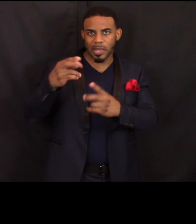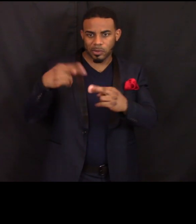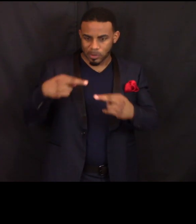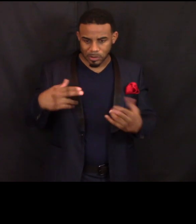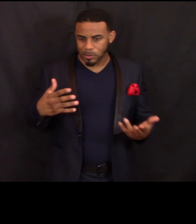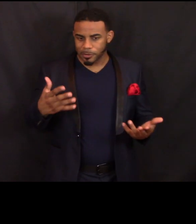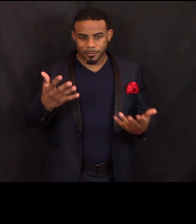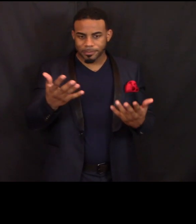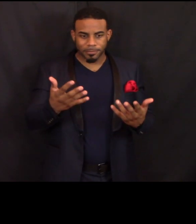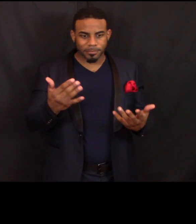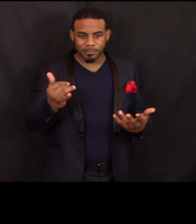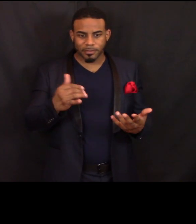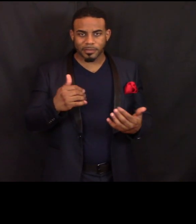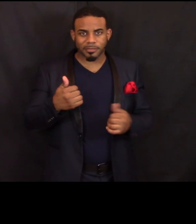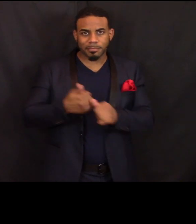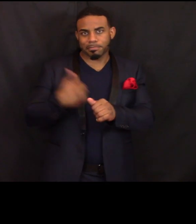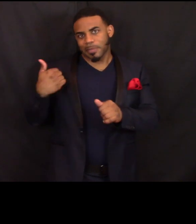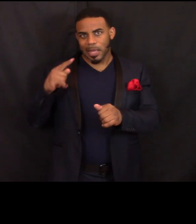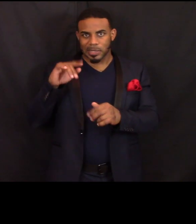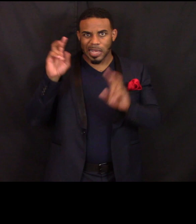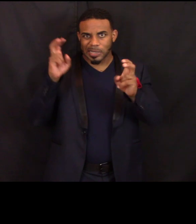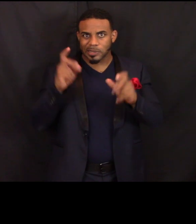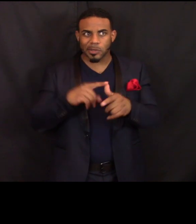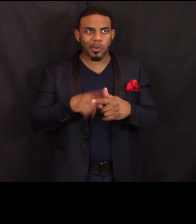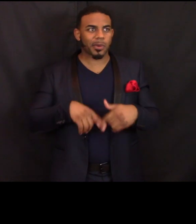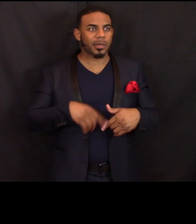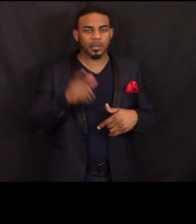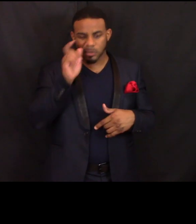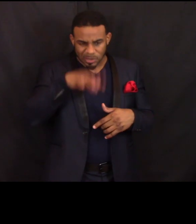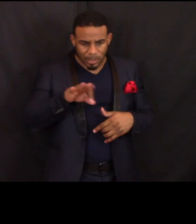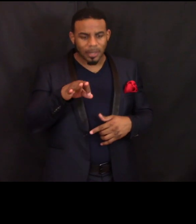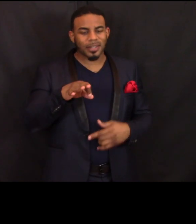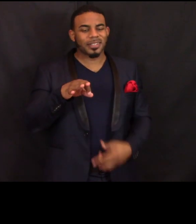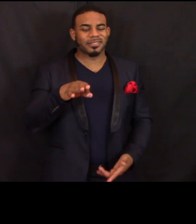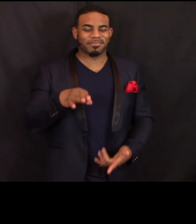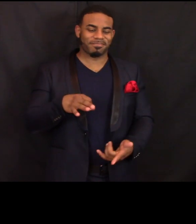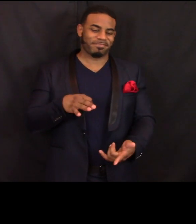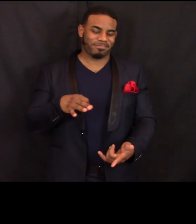or you've discovered that maybe there was a mistake on a return that you filed a year before